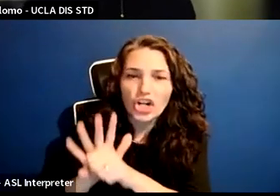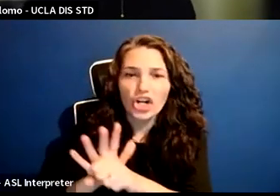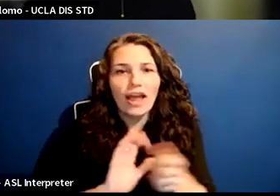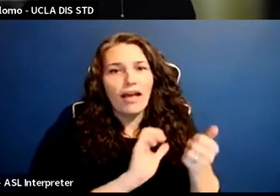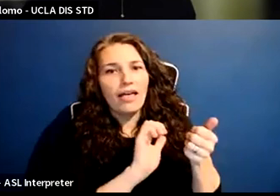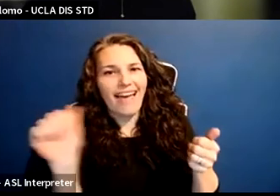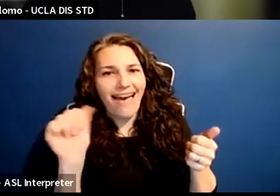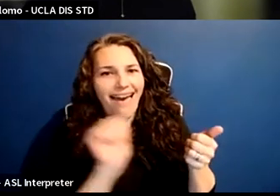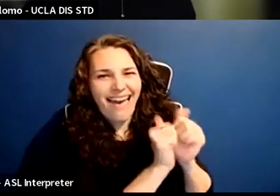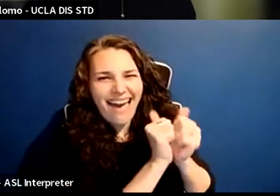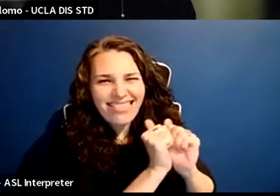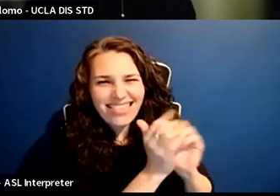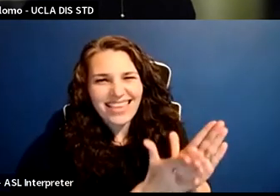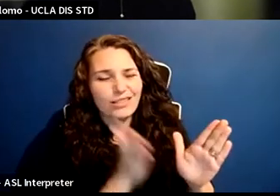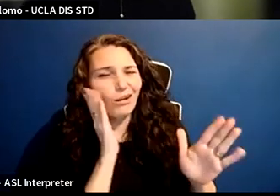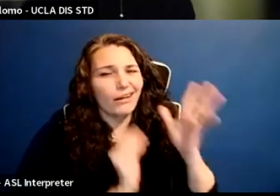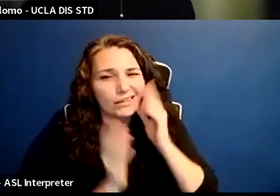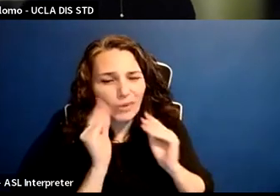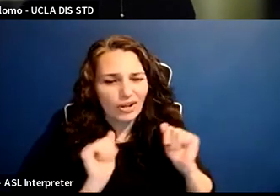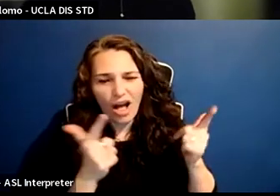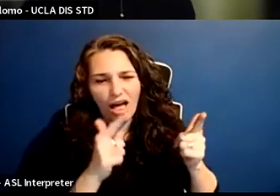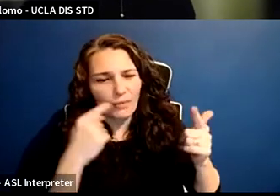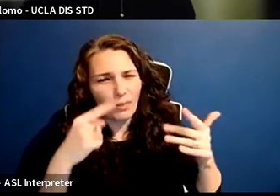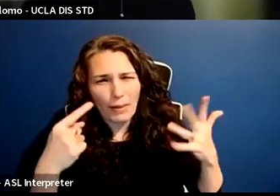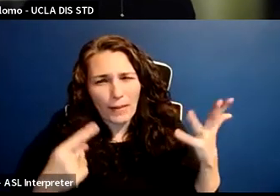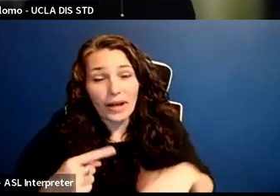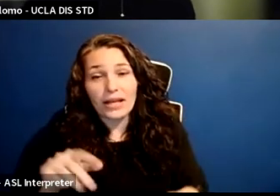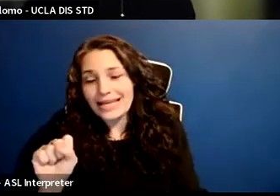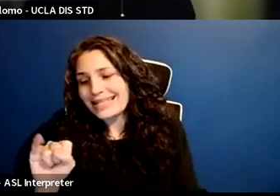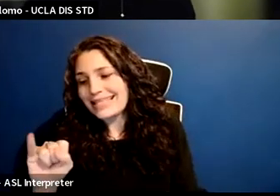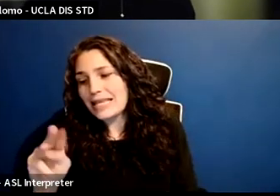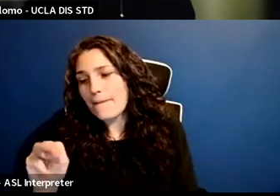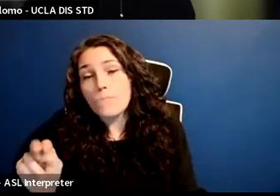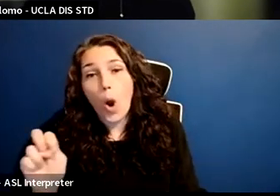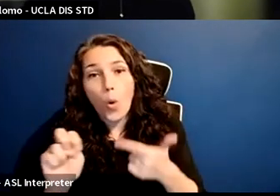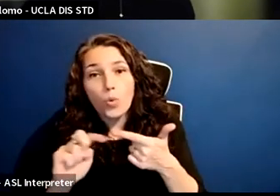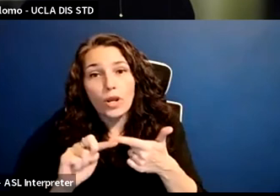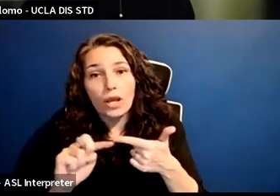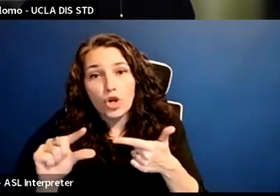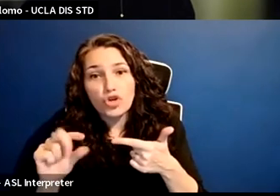So I would say it is her bravery to come forward